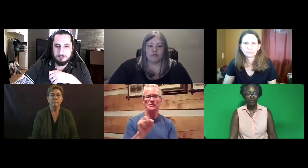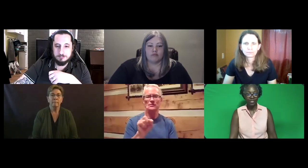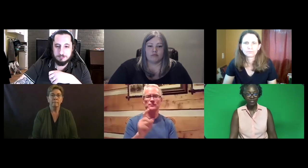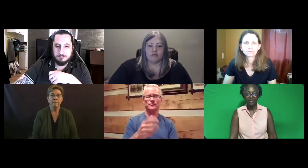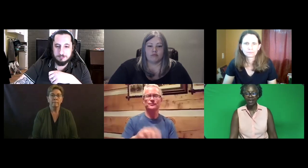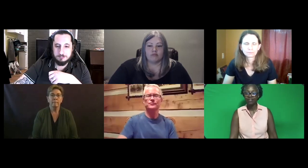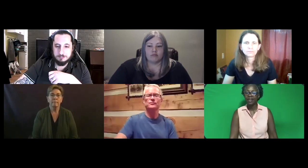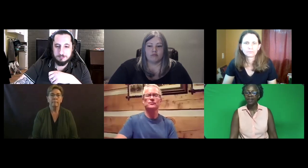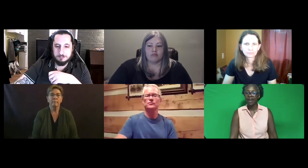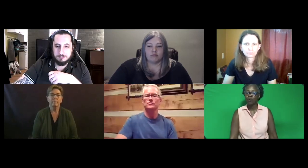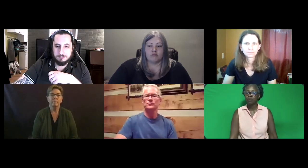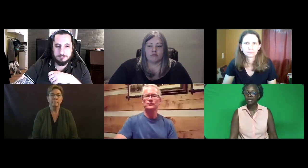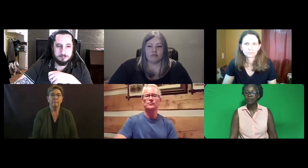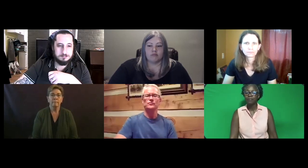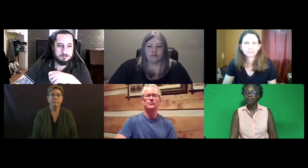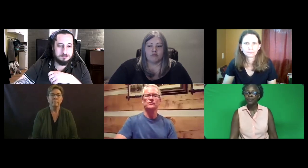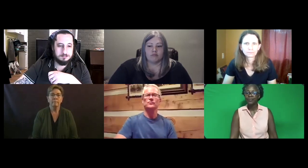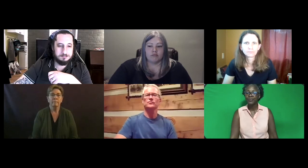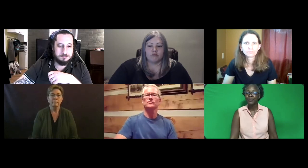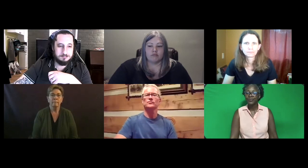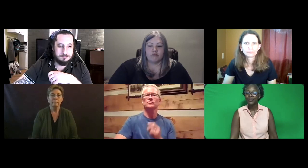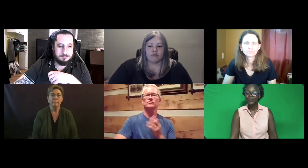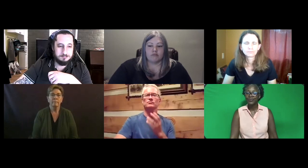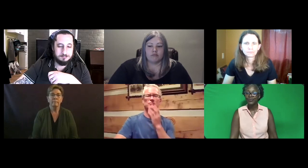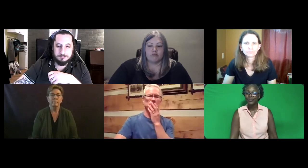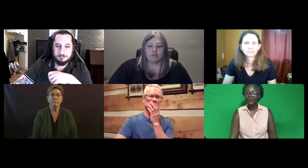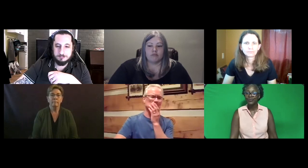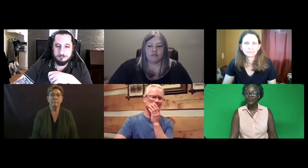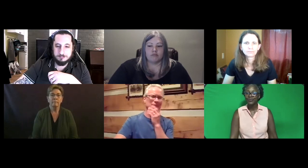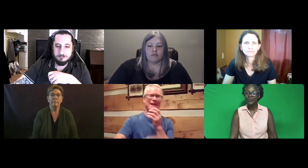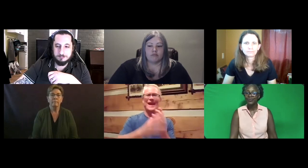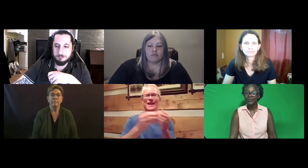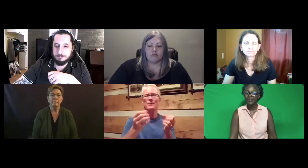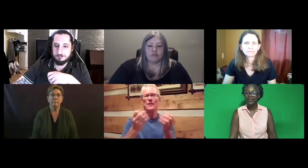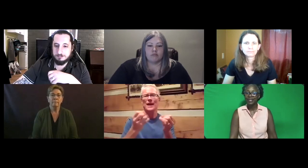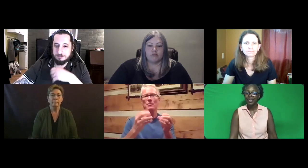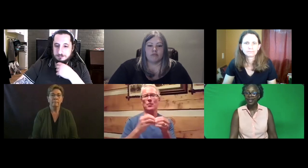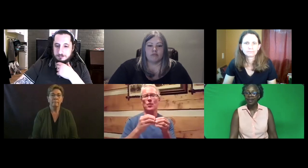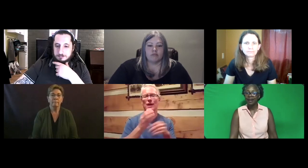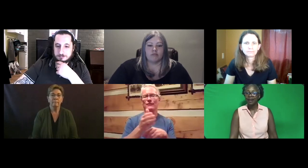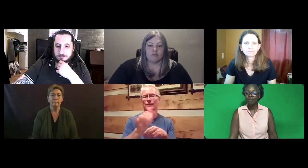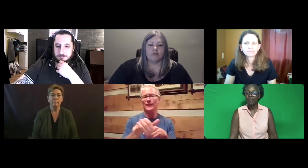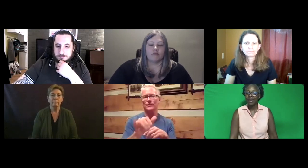Join us on Saturday at 1 p.m.